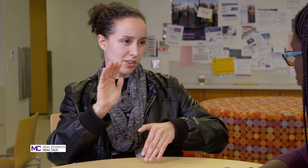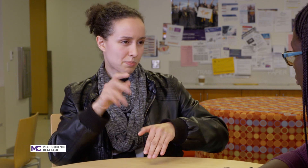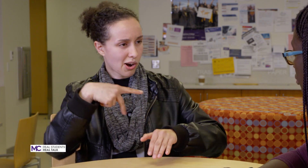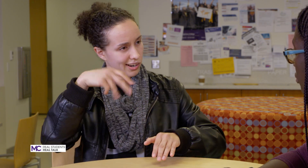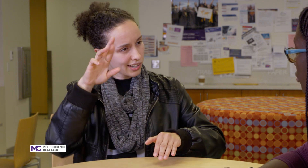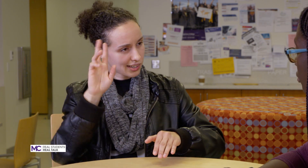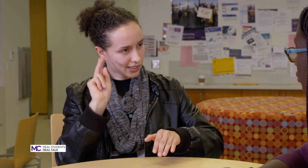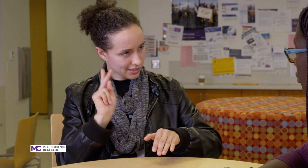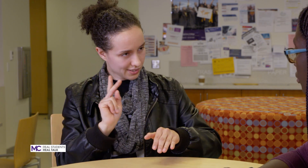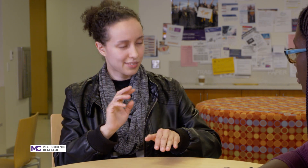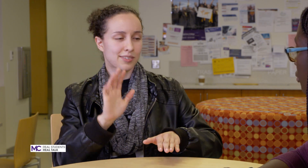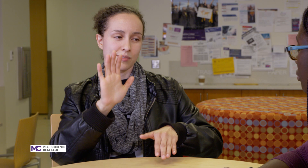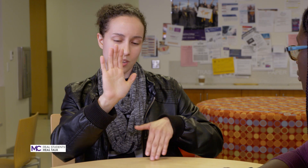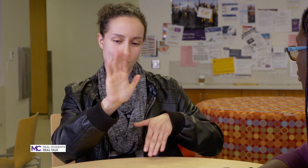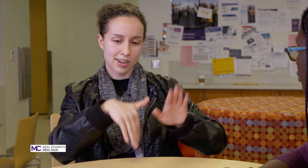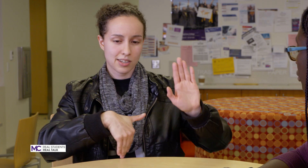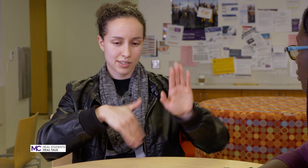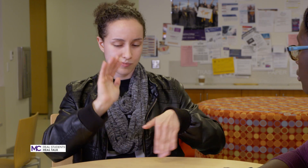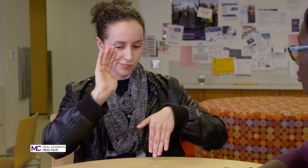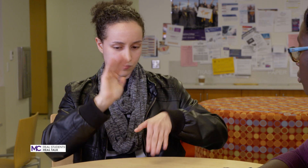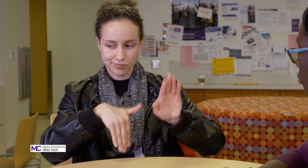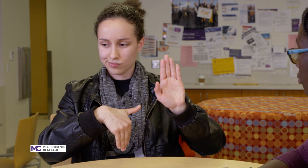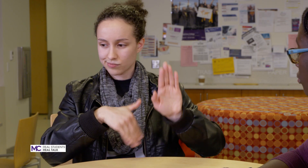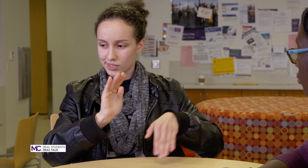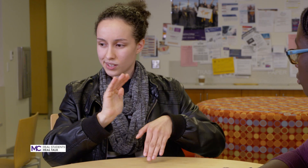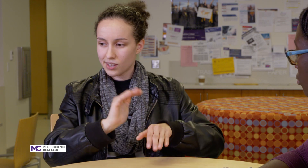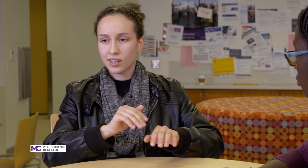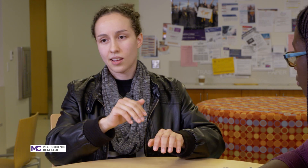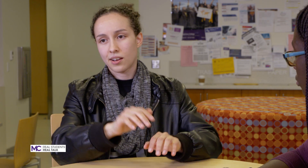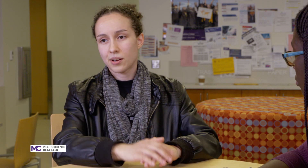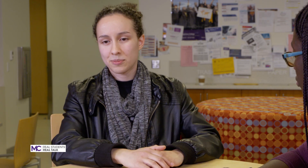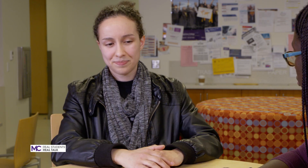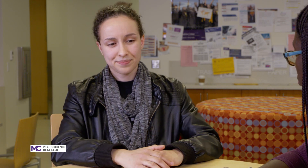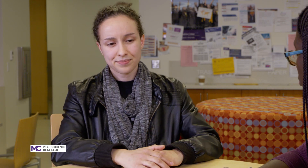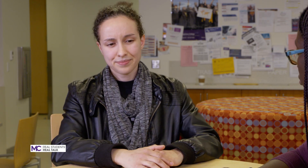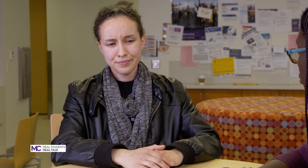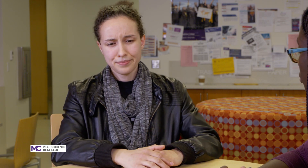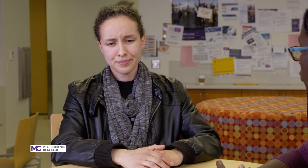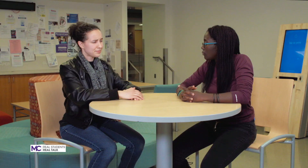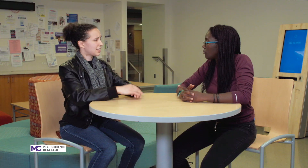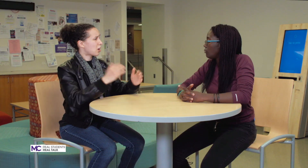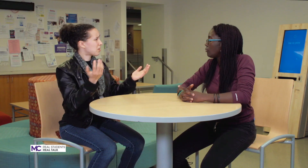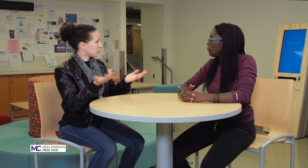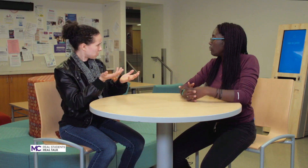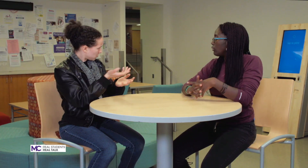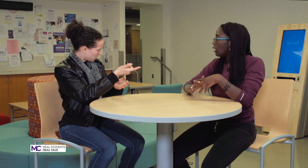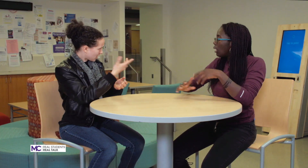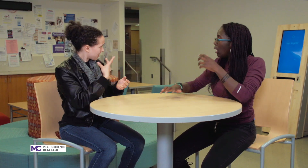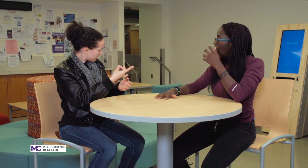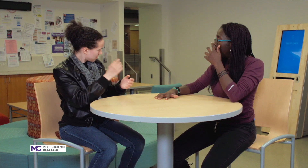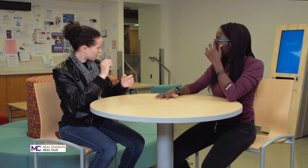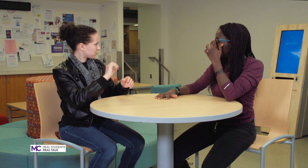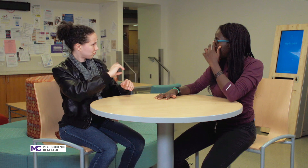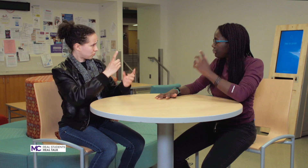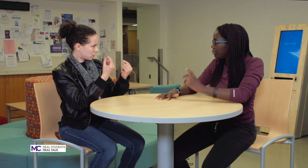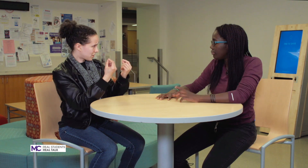the park how about you like to do doing